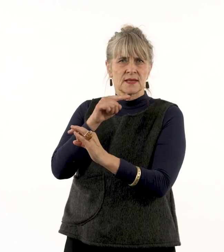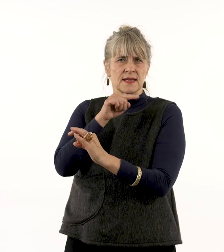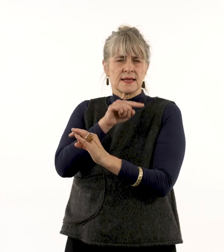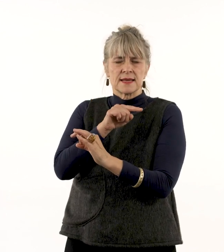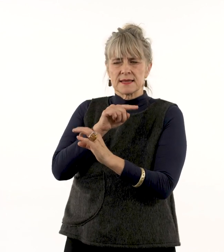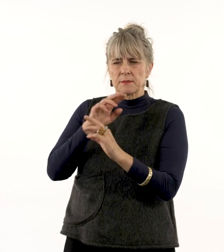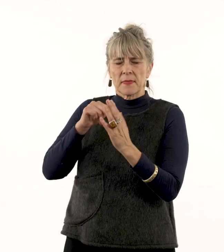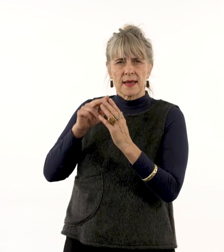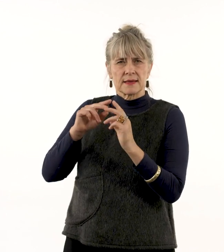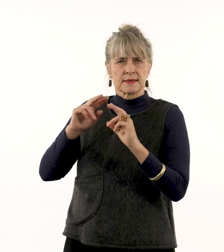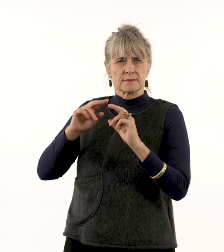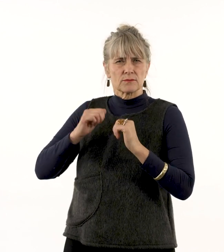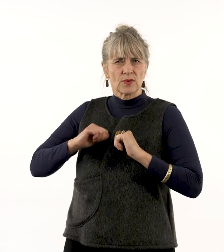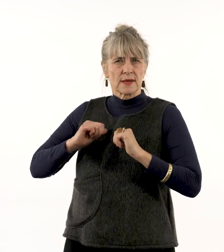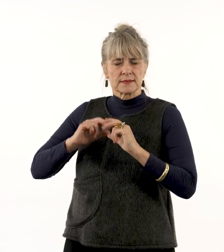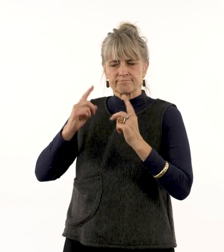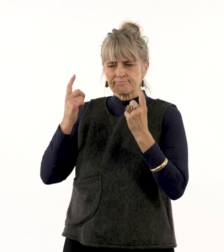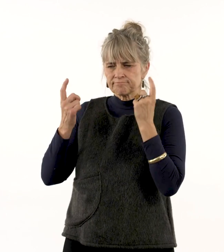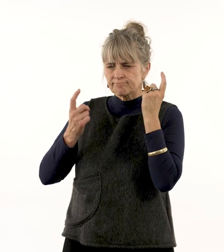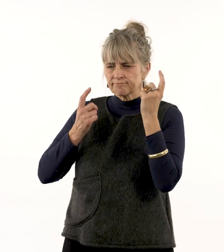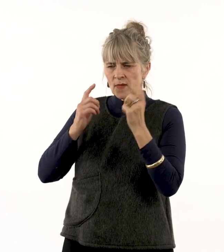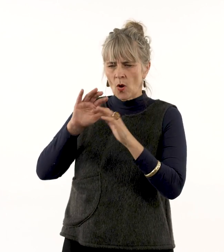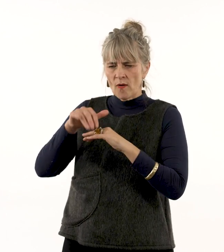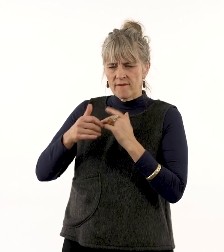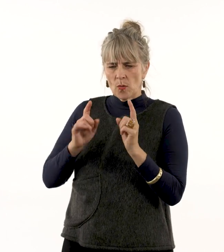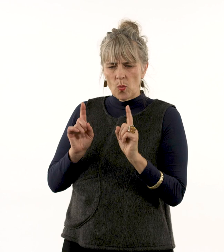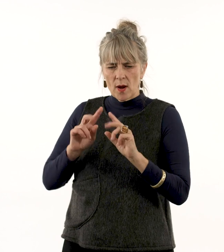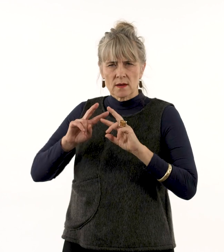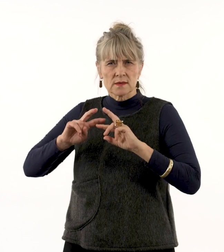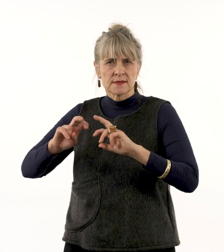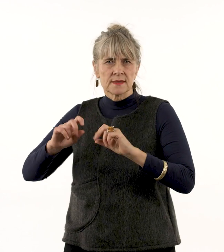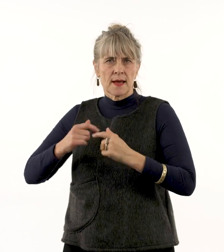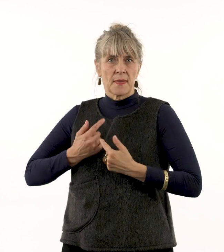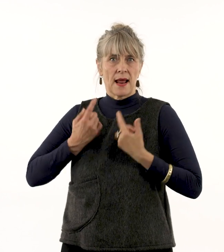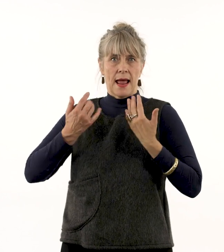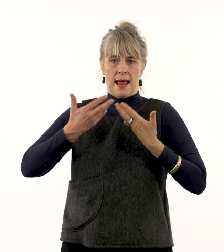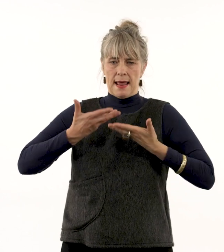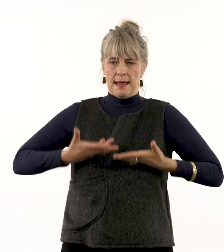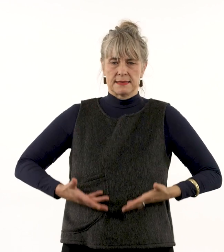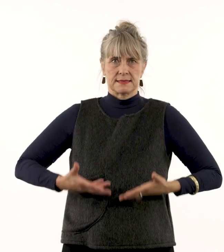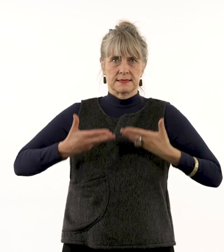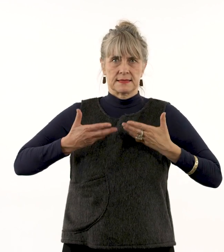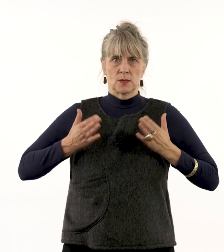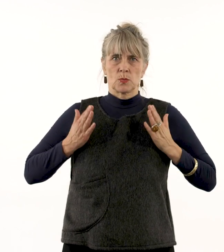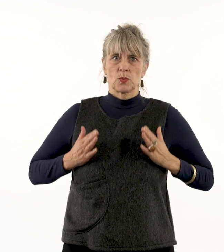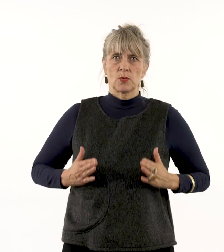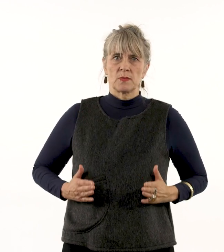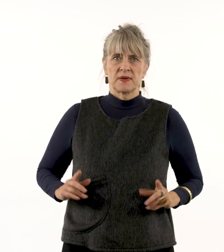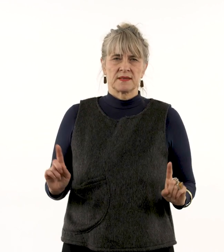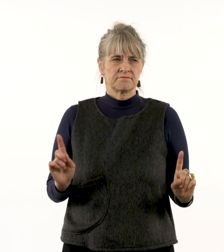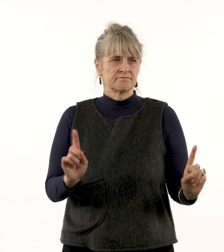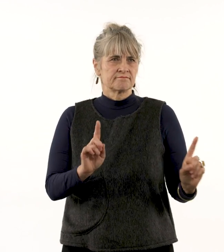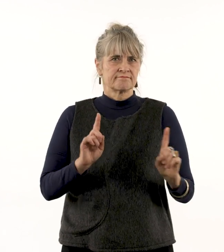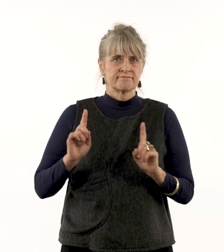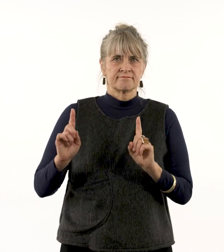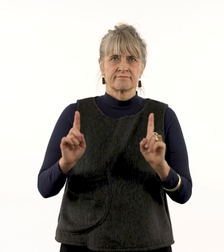He explains: ‘My painting practice wonders about “us”; I am interested in the human species.